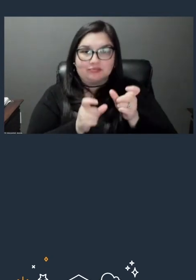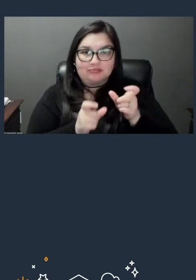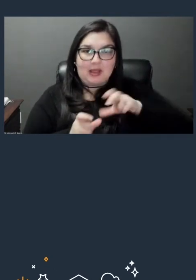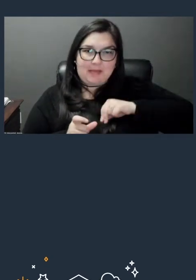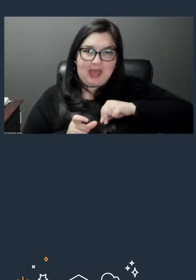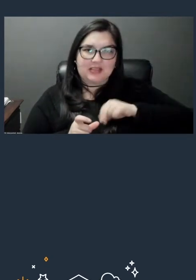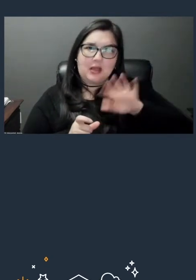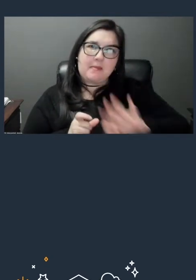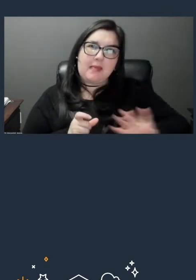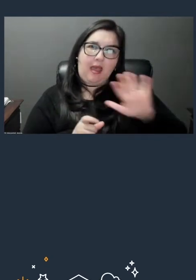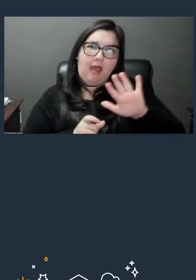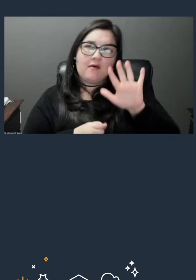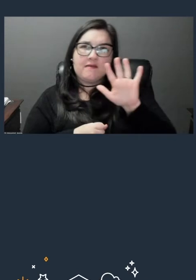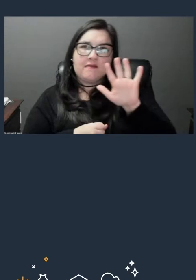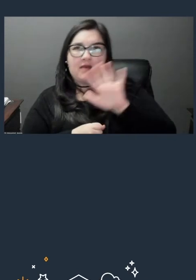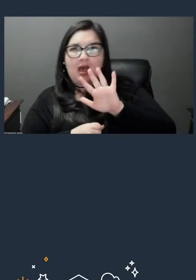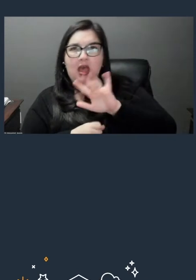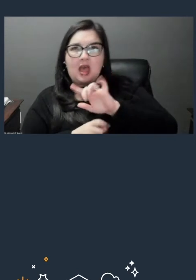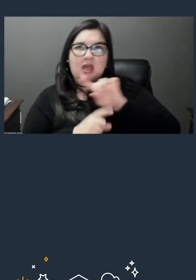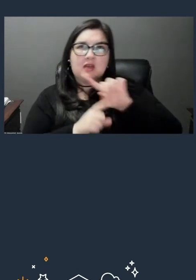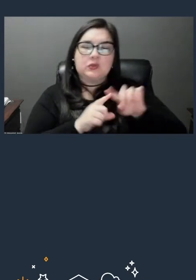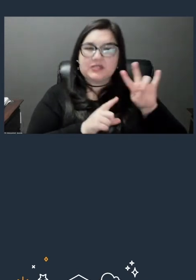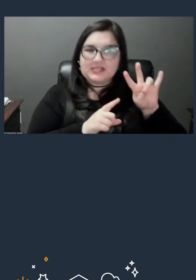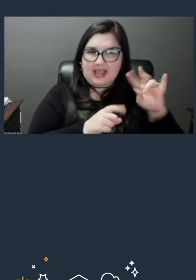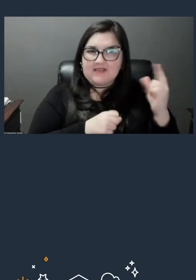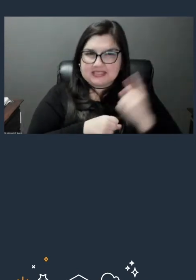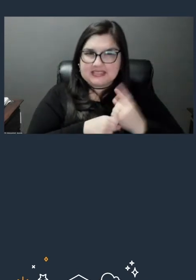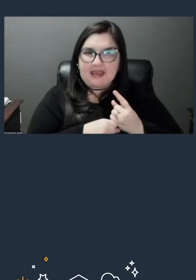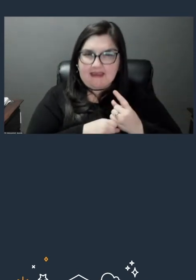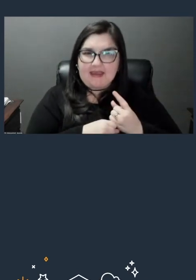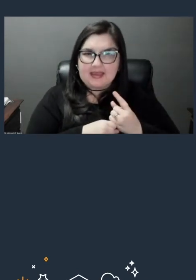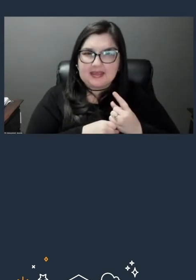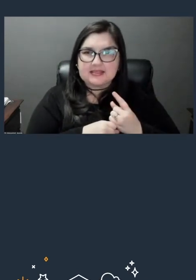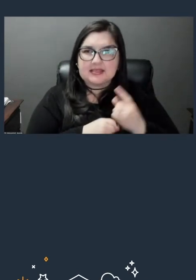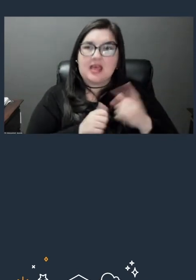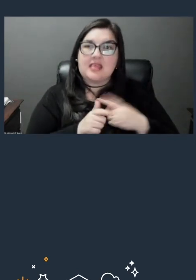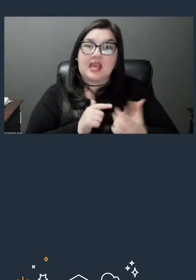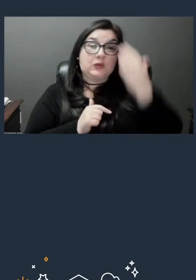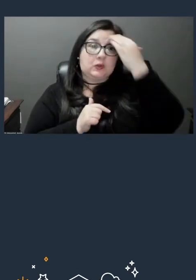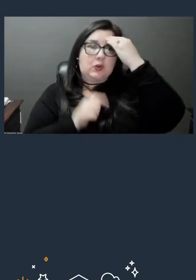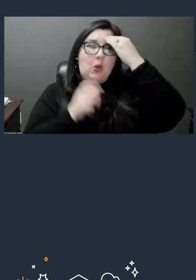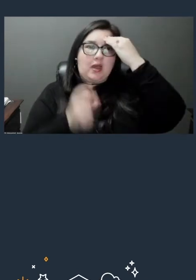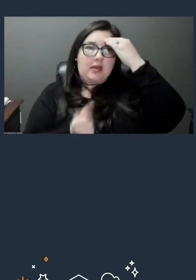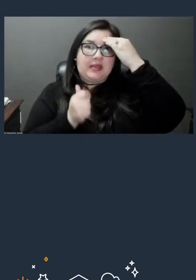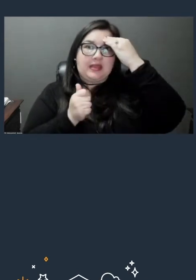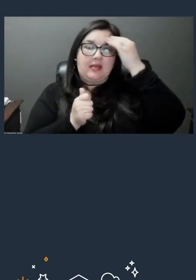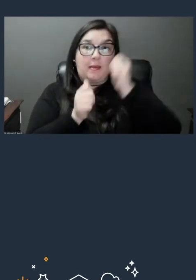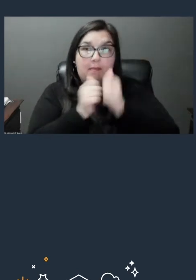before you're granted the pass, but at least you'll know immediately whether you've earned it or not.